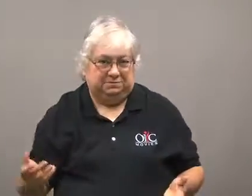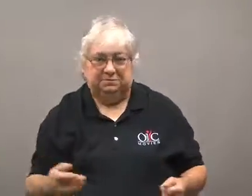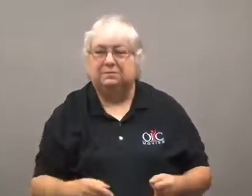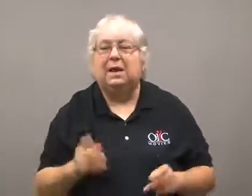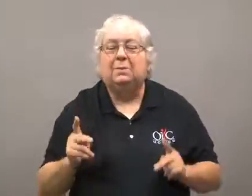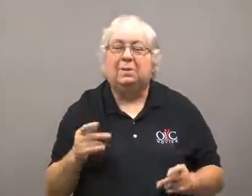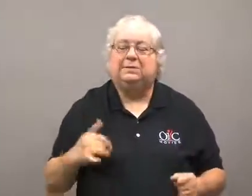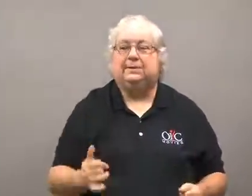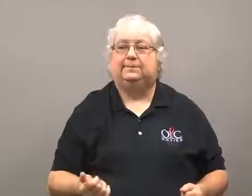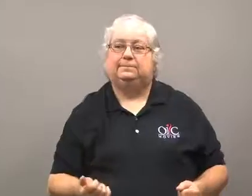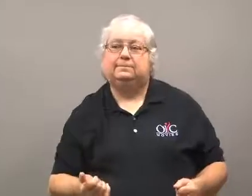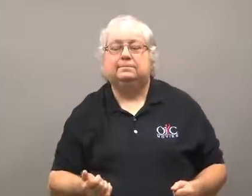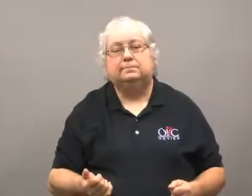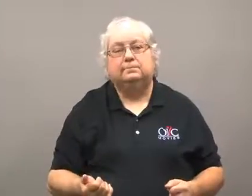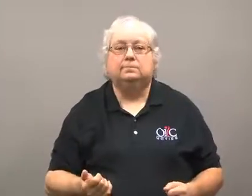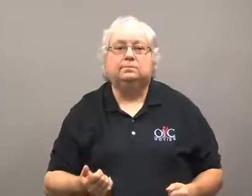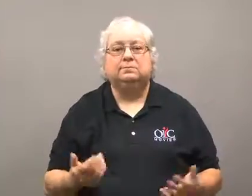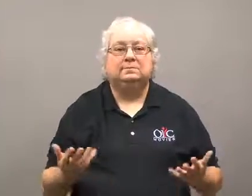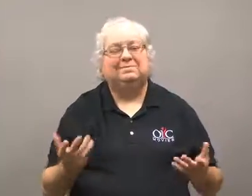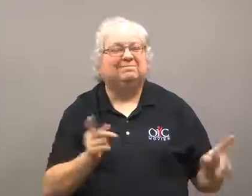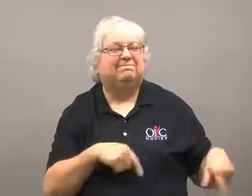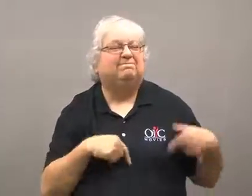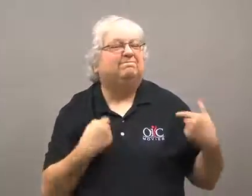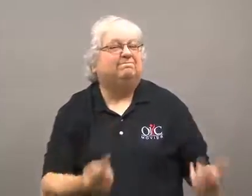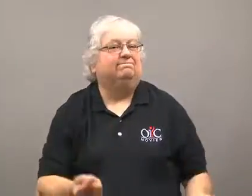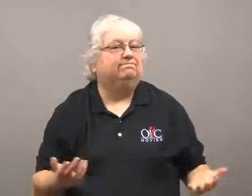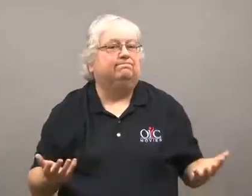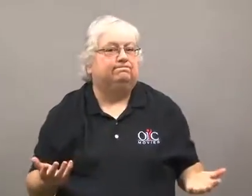It remained an irritant to some people.